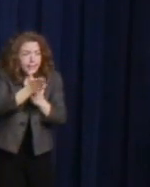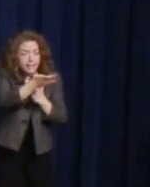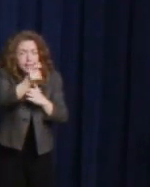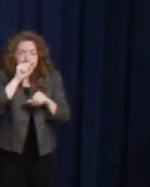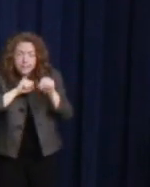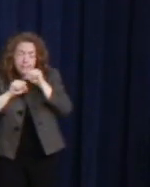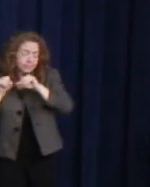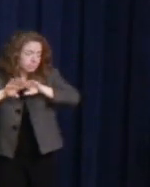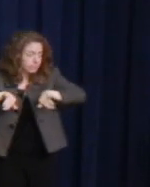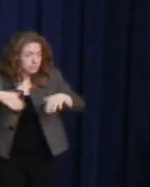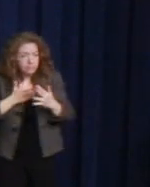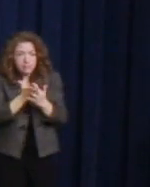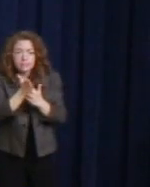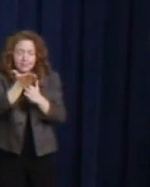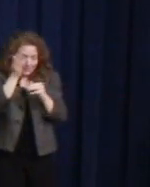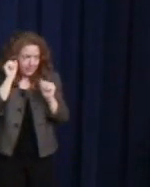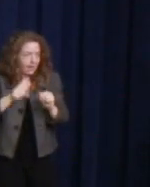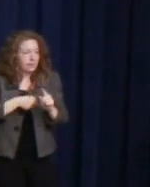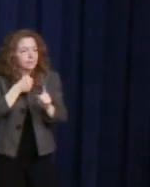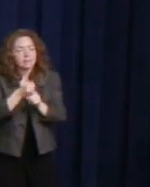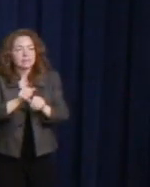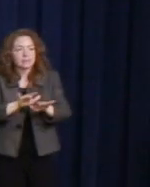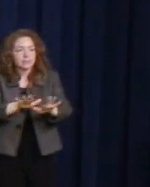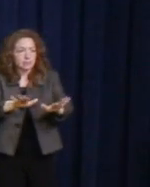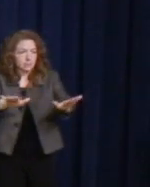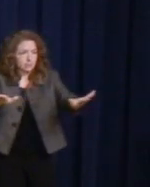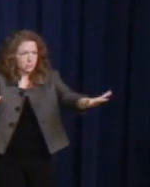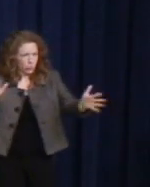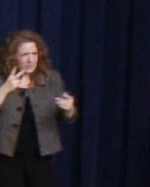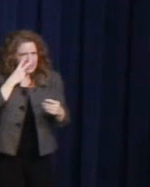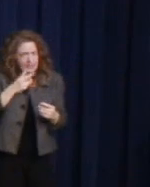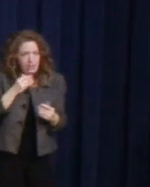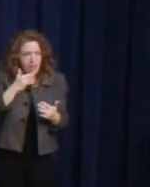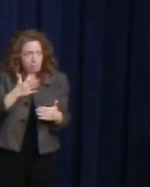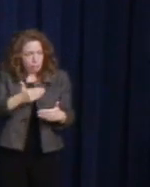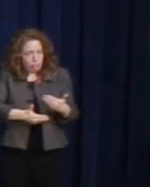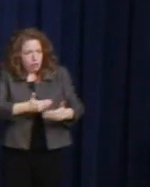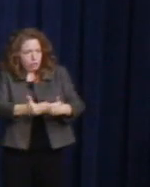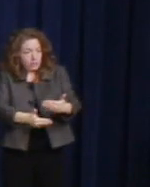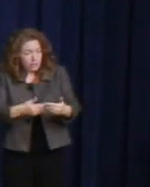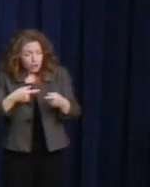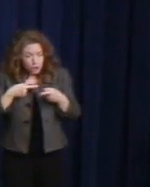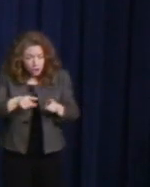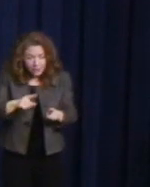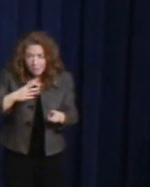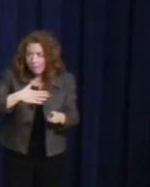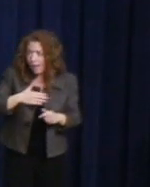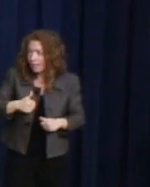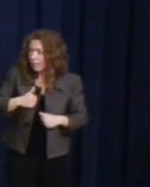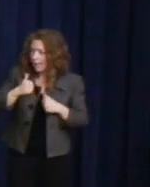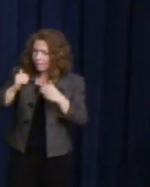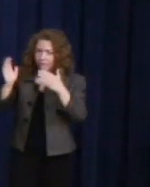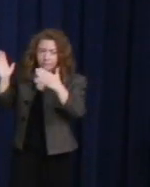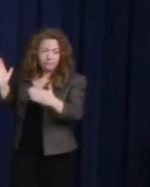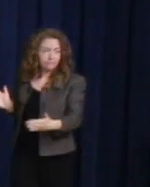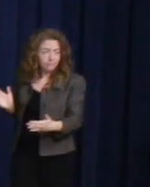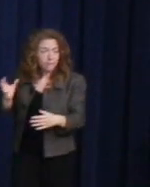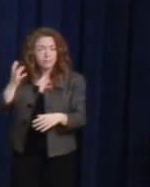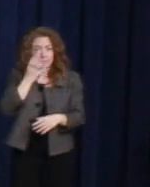we've made in my lifetime. So, while we're all here because of Harvey's